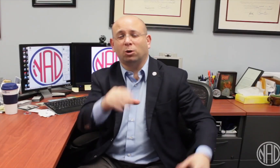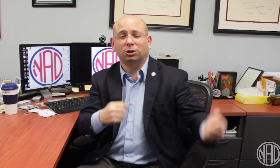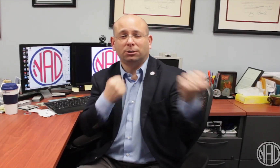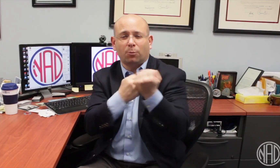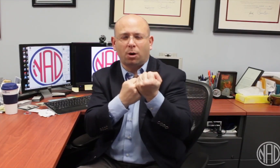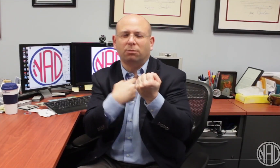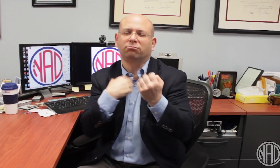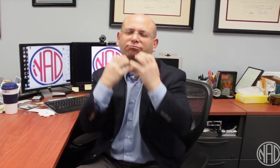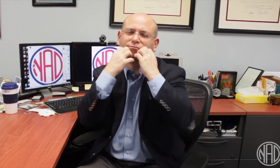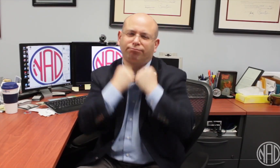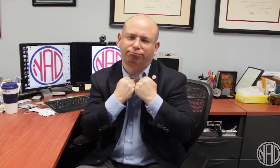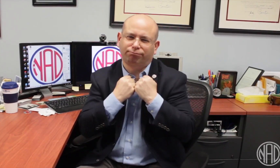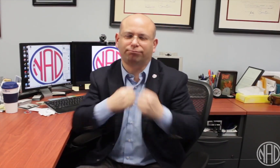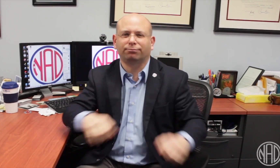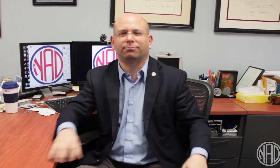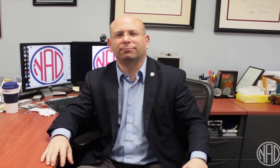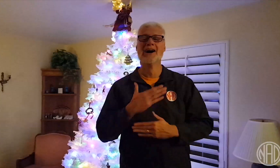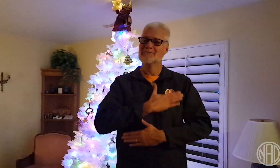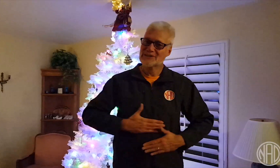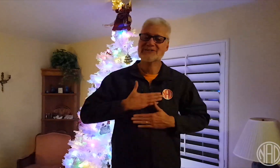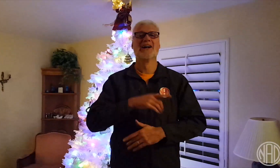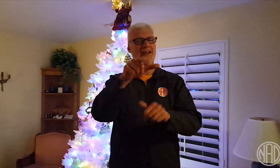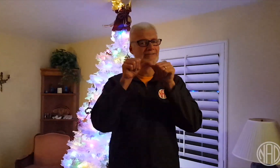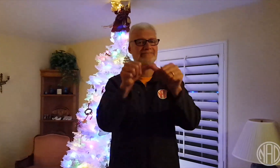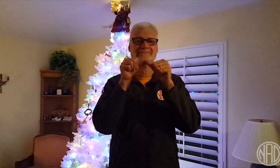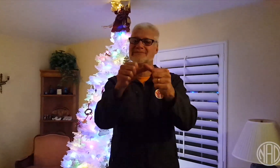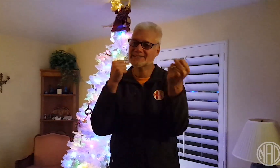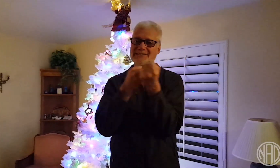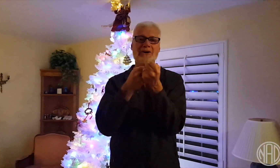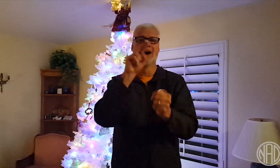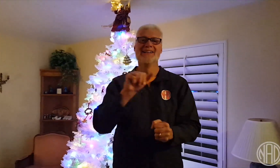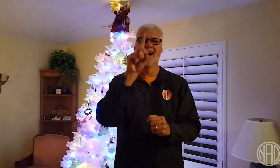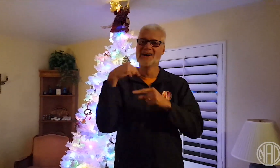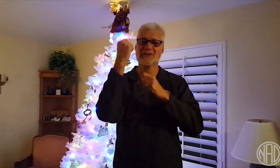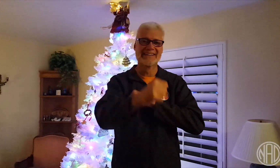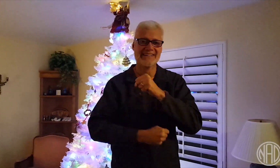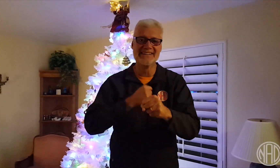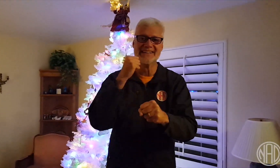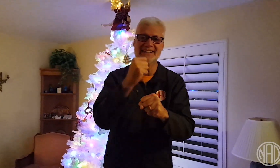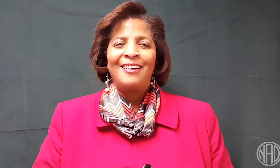I cherish your support. I appreciate all your support for the NAD in the past year.